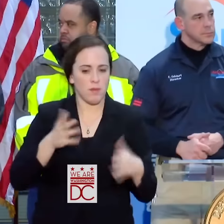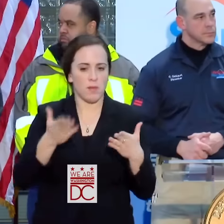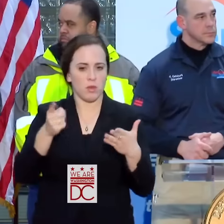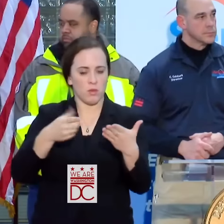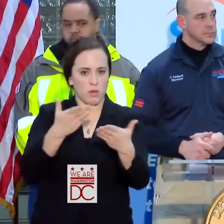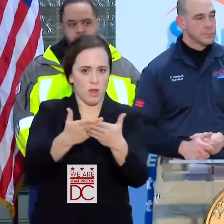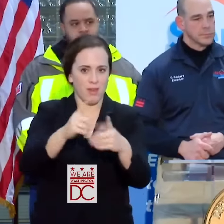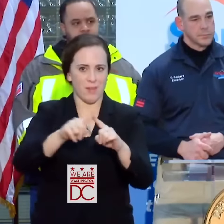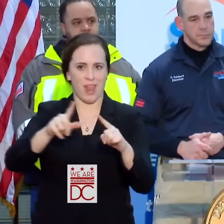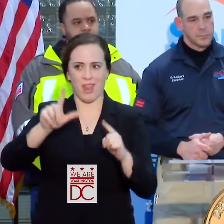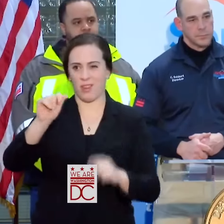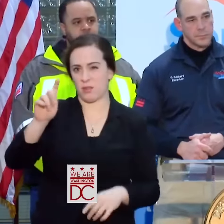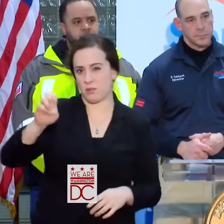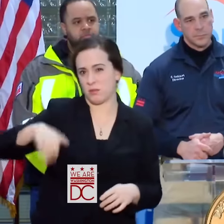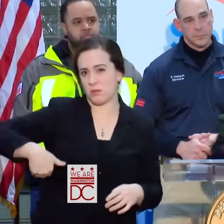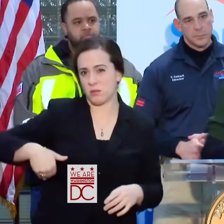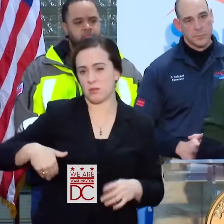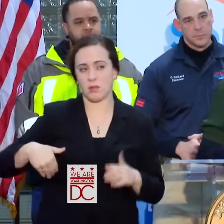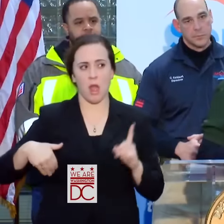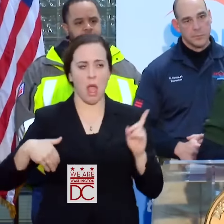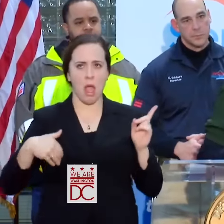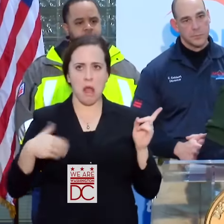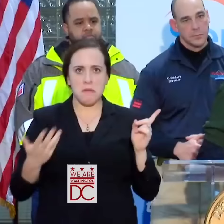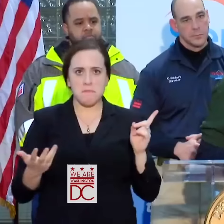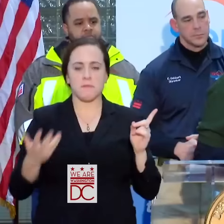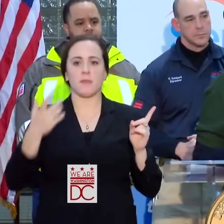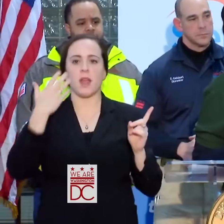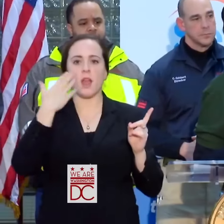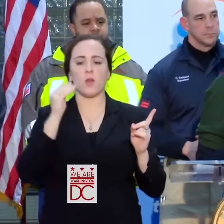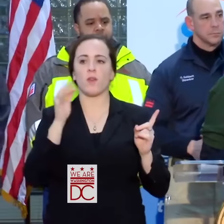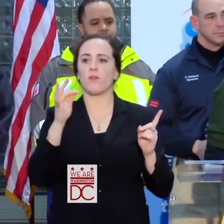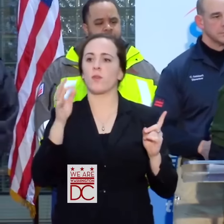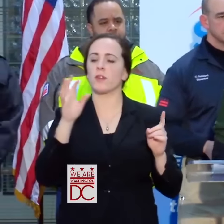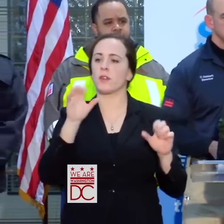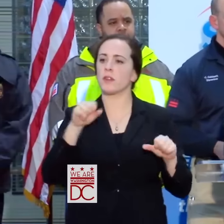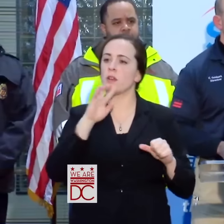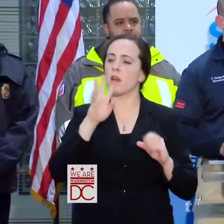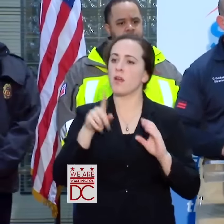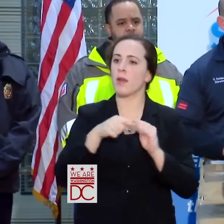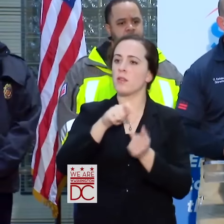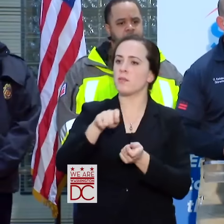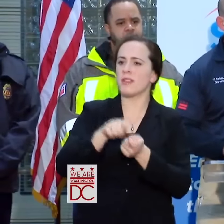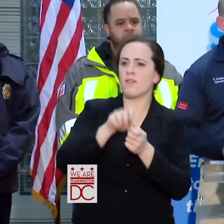I DON'T KNOW IF WE CAN SPEAK TO THE SPECIFIC RESPONSE TIMES.